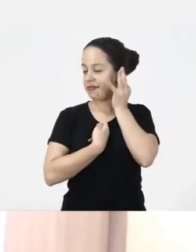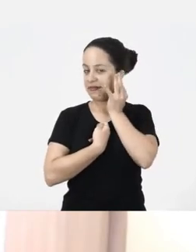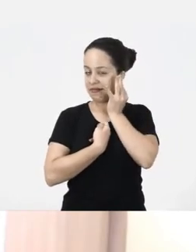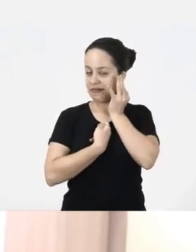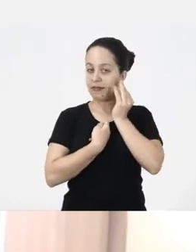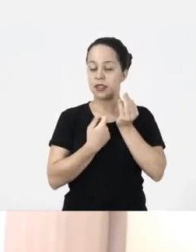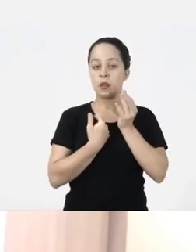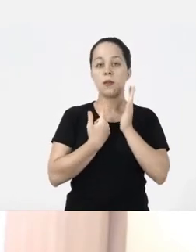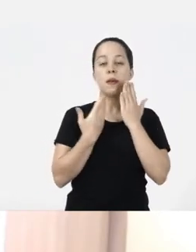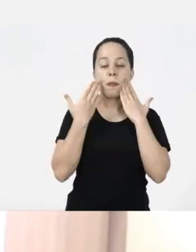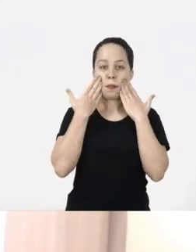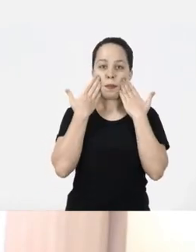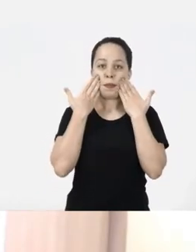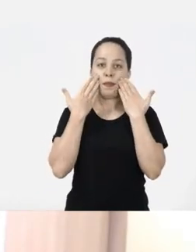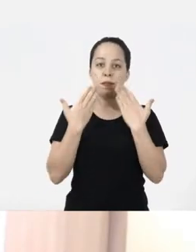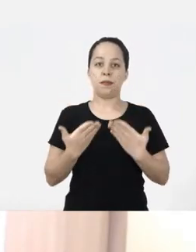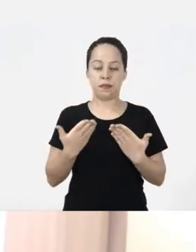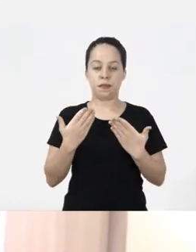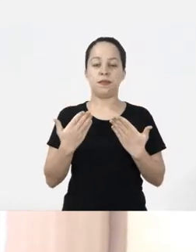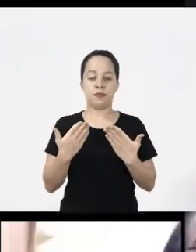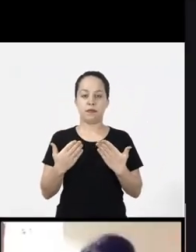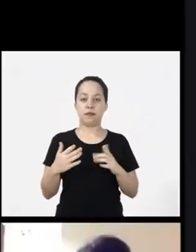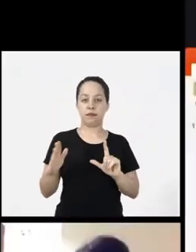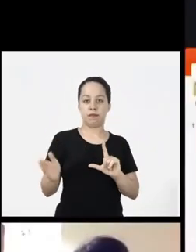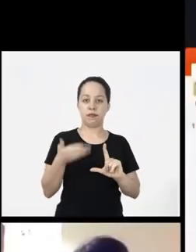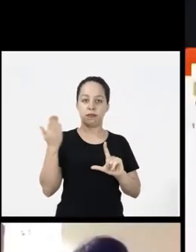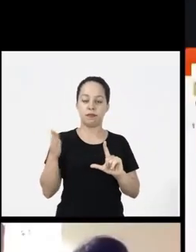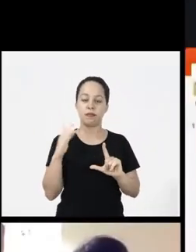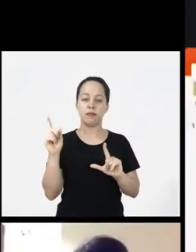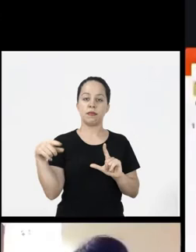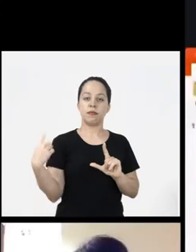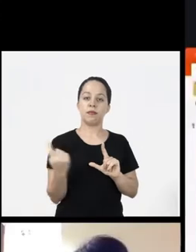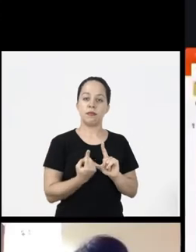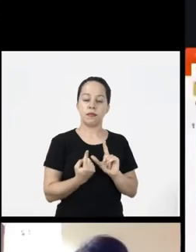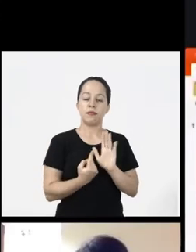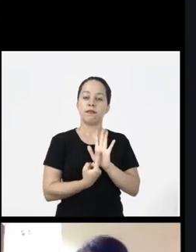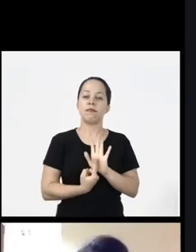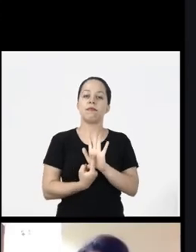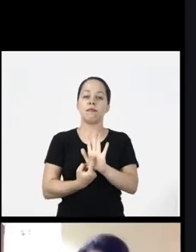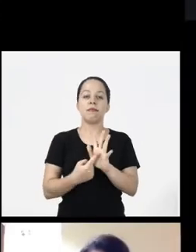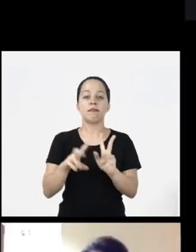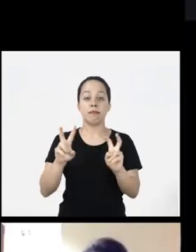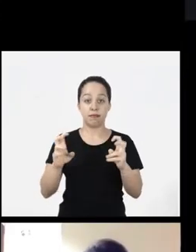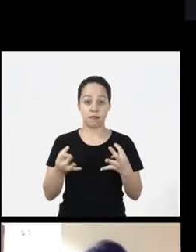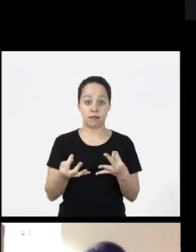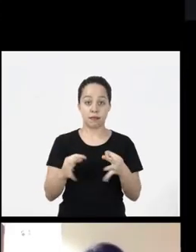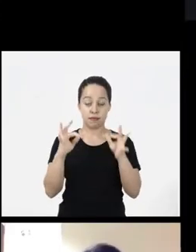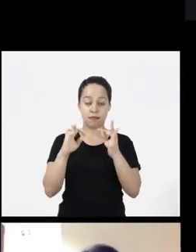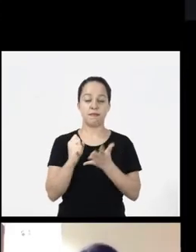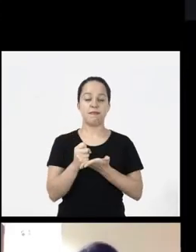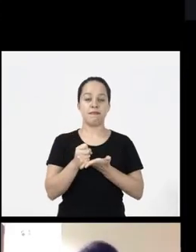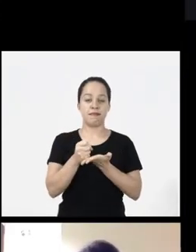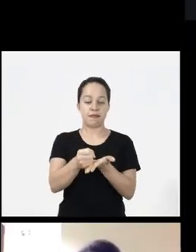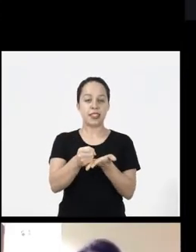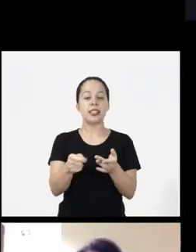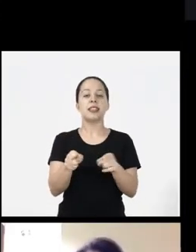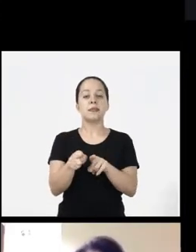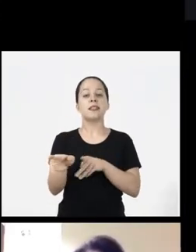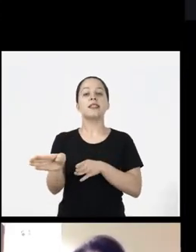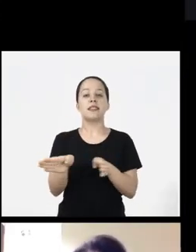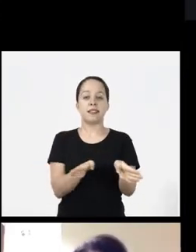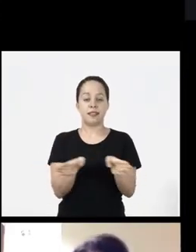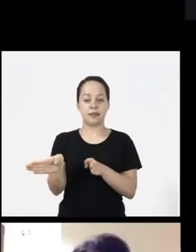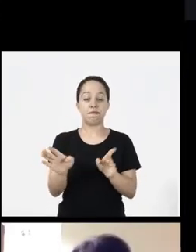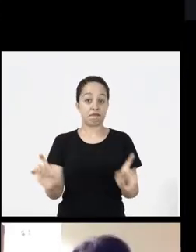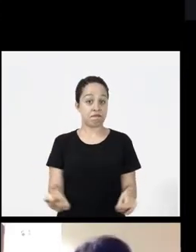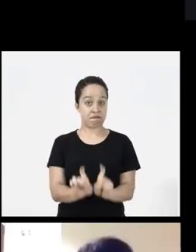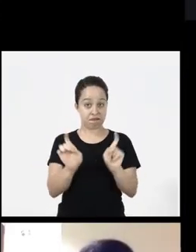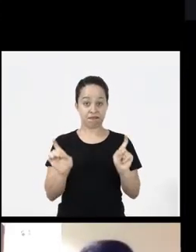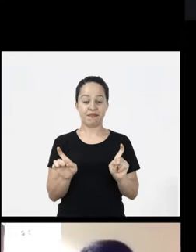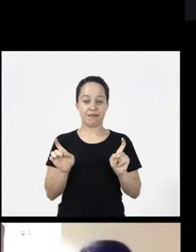will give a presentation and we will talk about assistive technology and digital accessibility